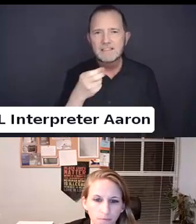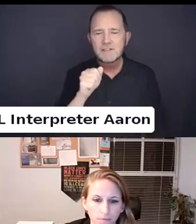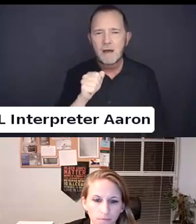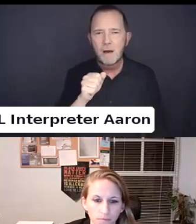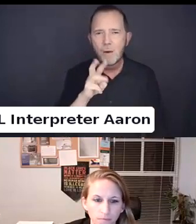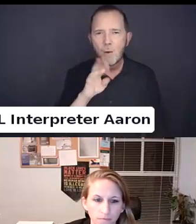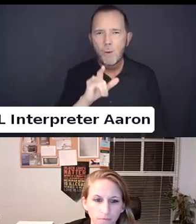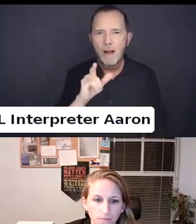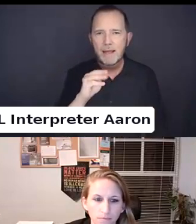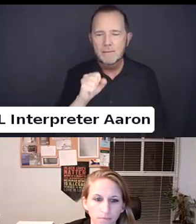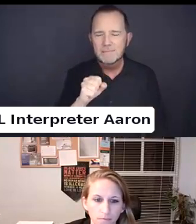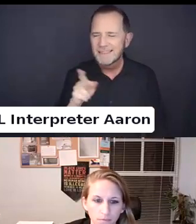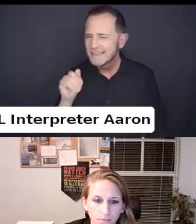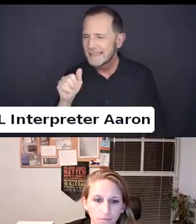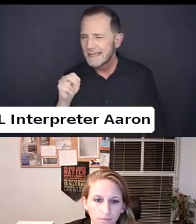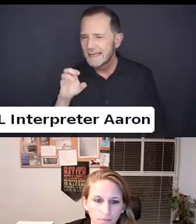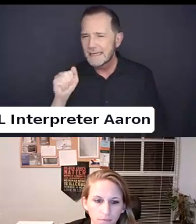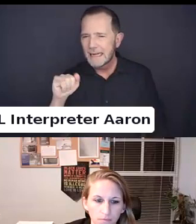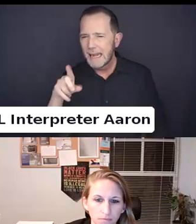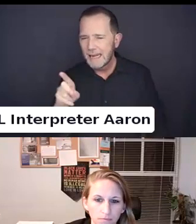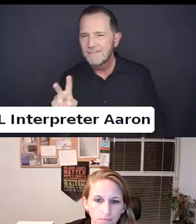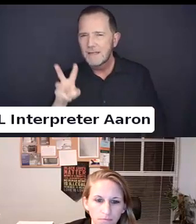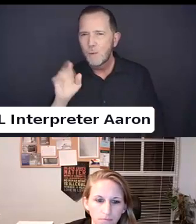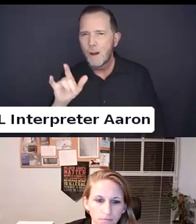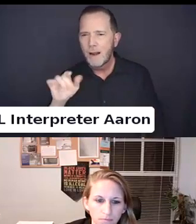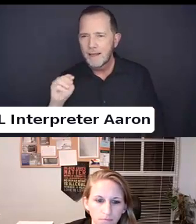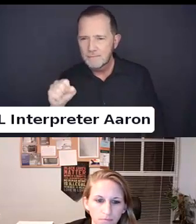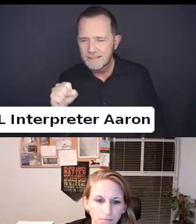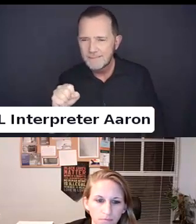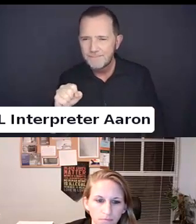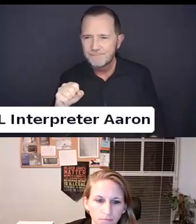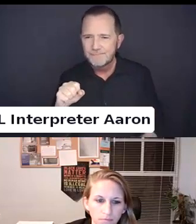But in terms of being forced to be housed with males.